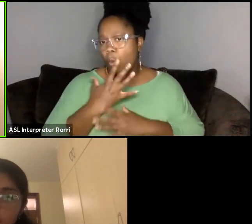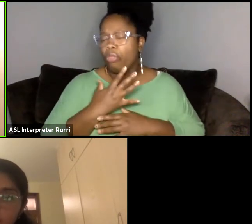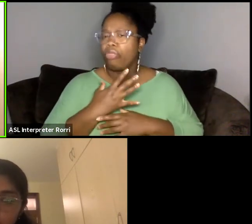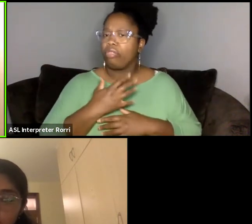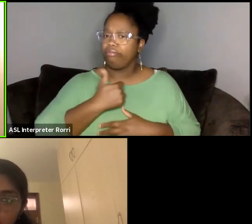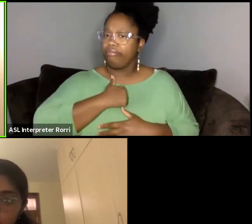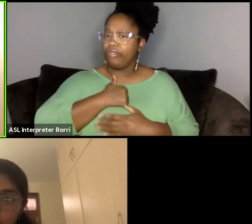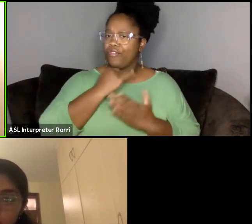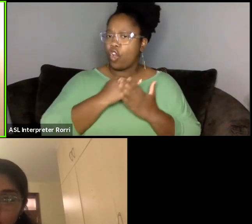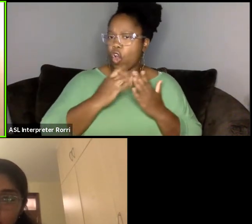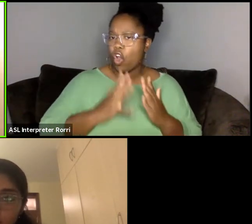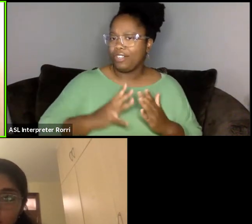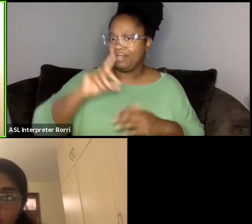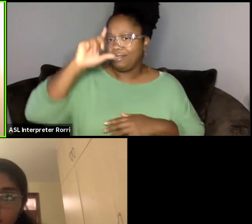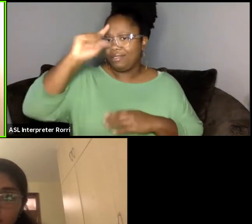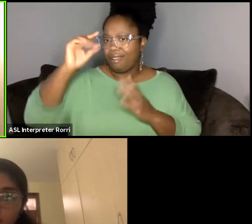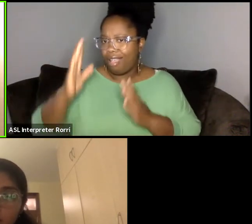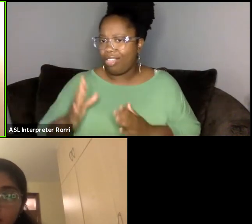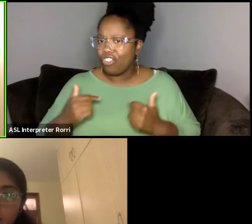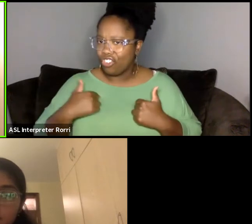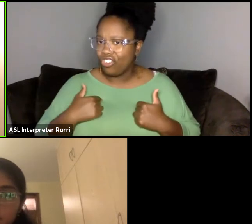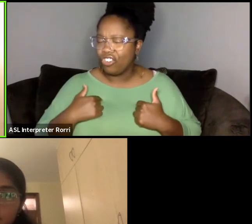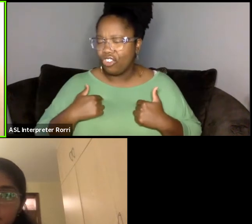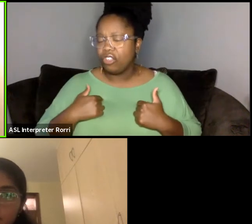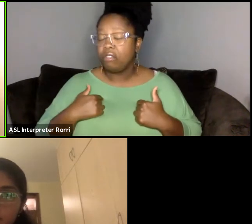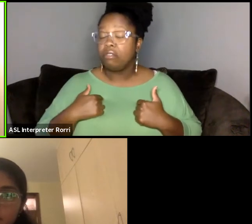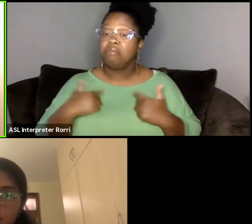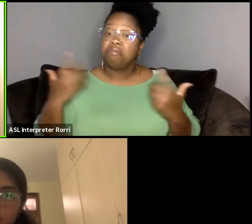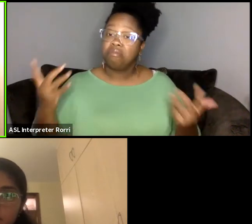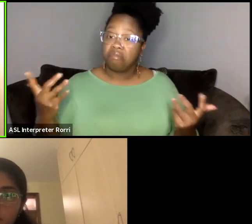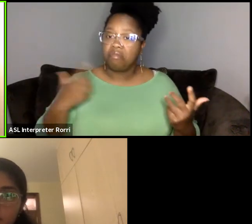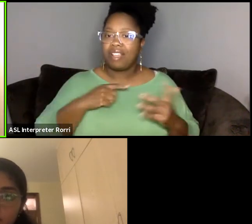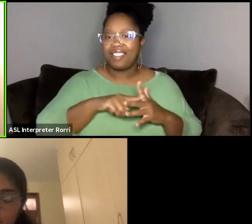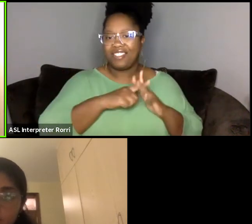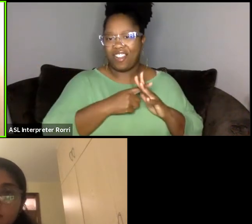And so I pretty much, I started out as an actor